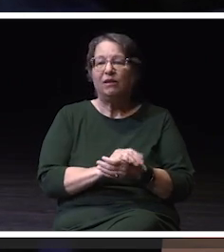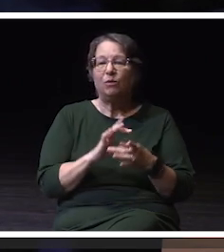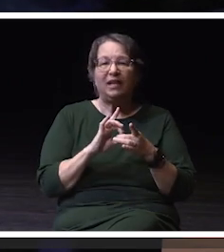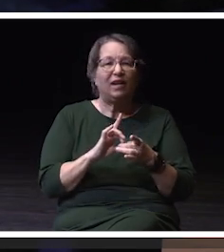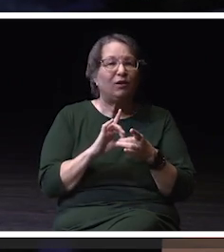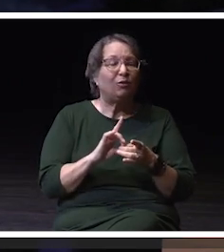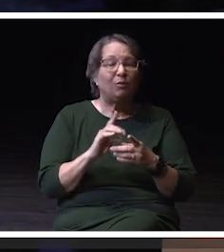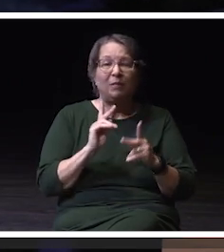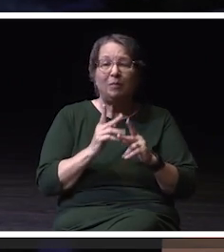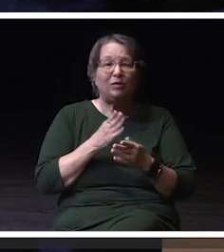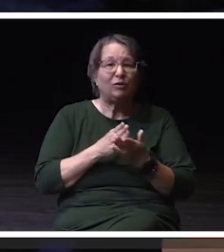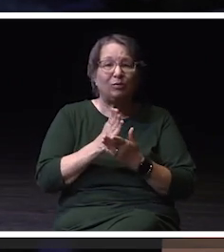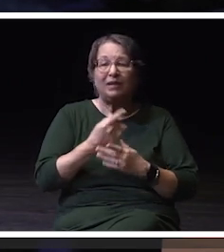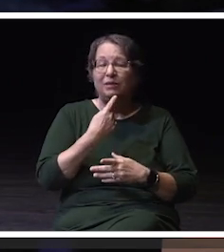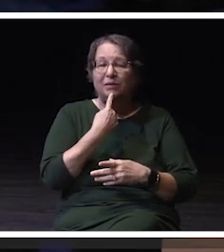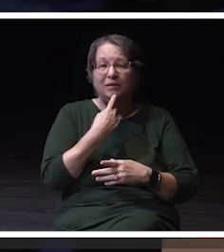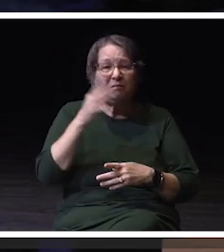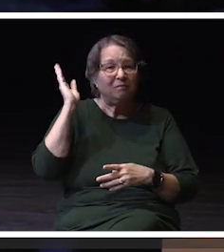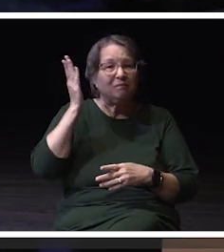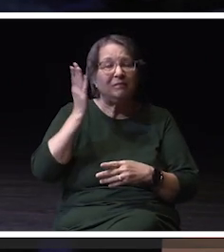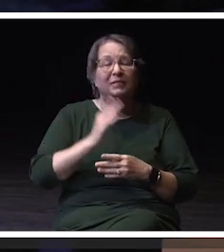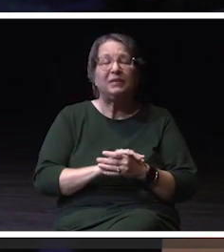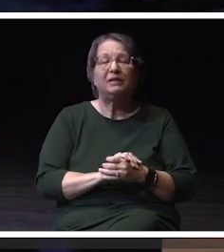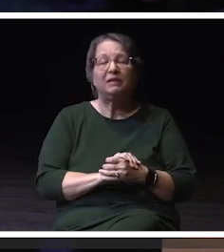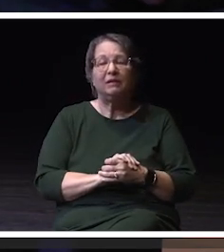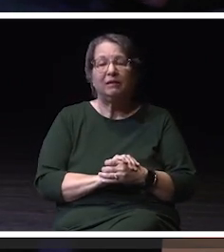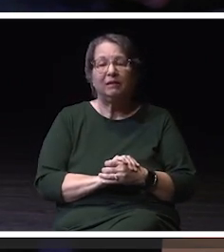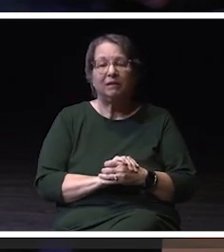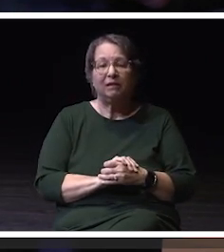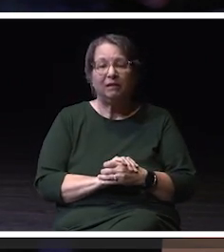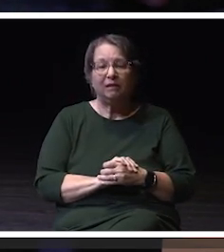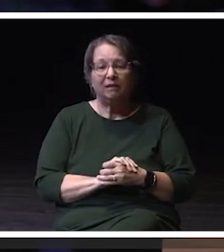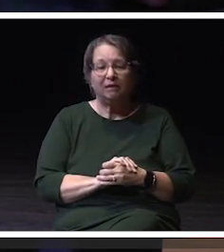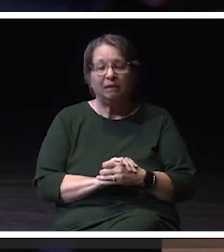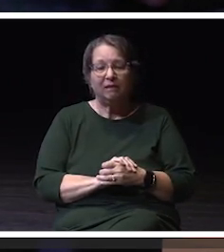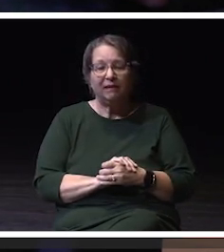as long as things are being done in a in appropriate civil,